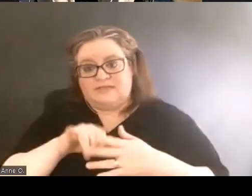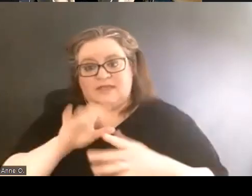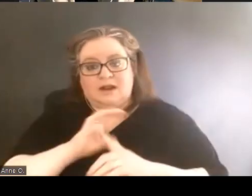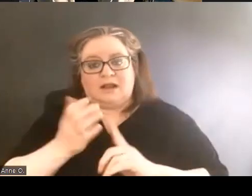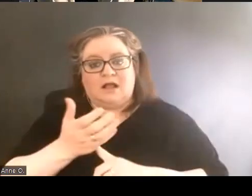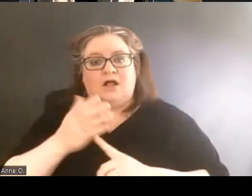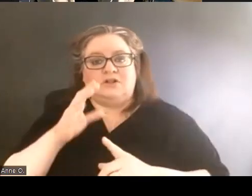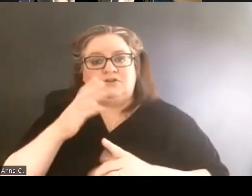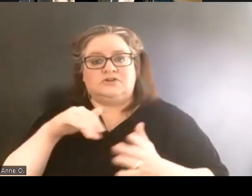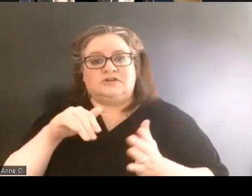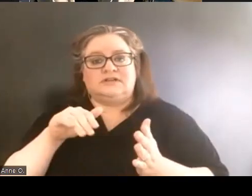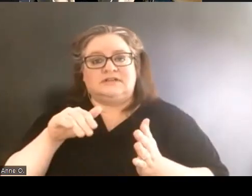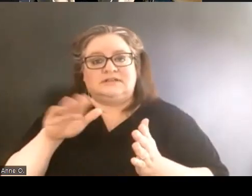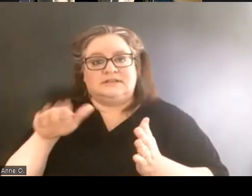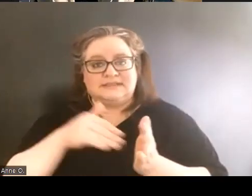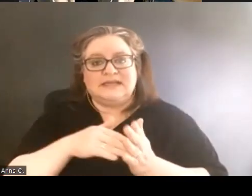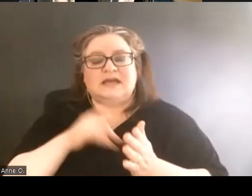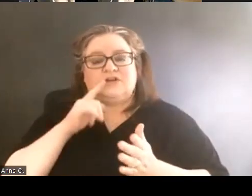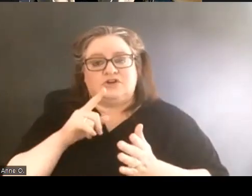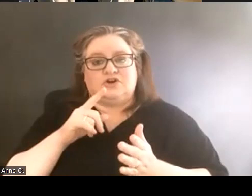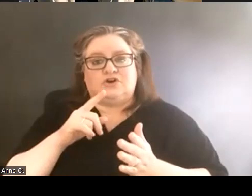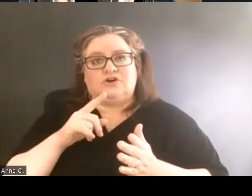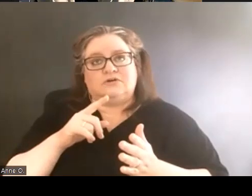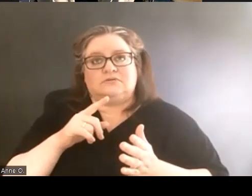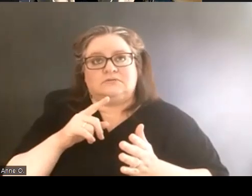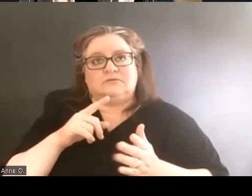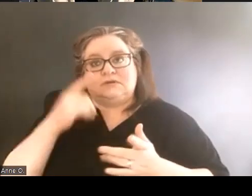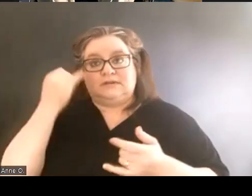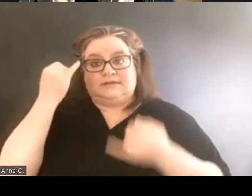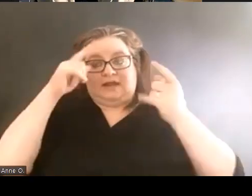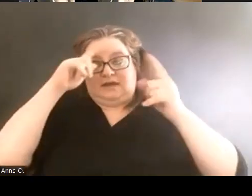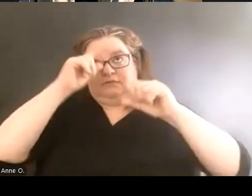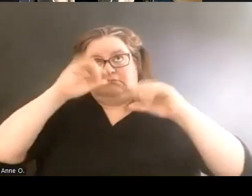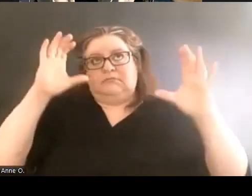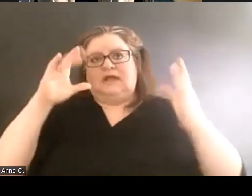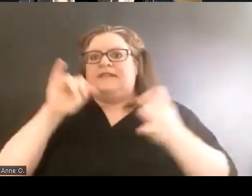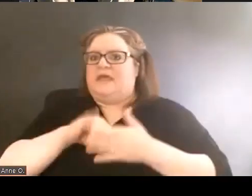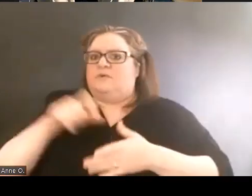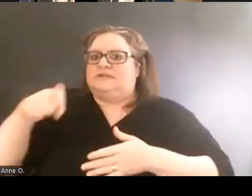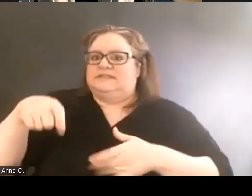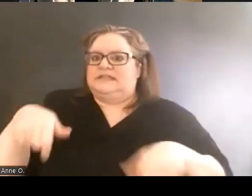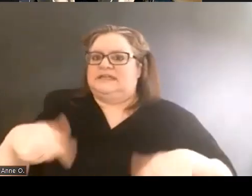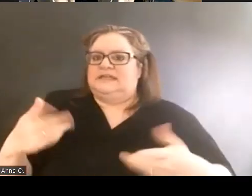in principal was needed for the campus and that it should happen.